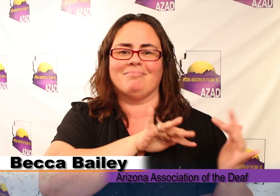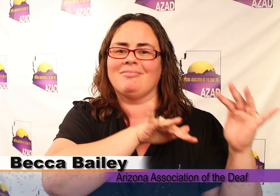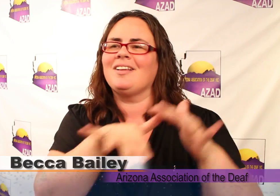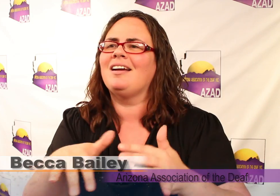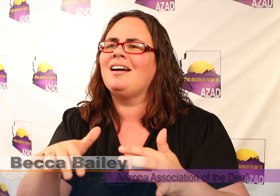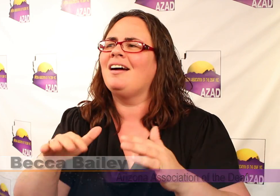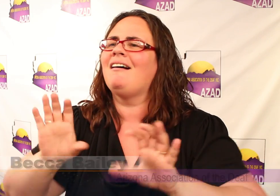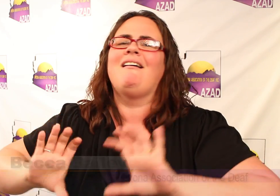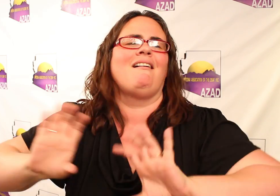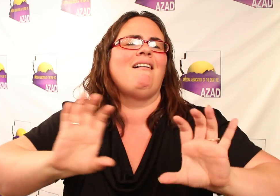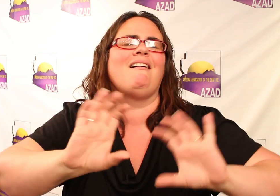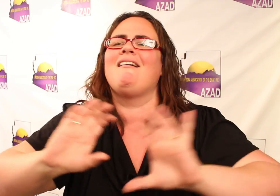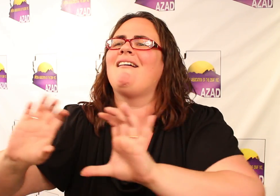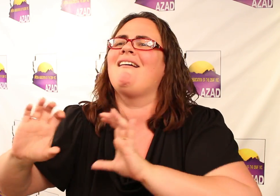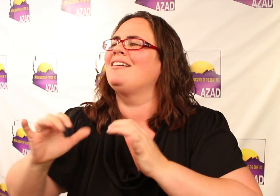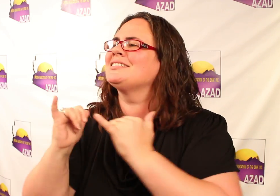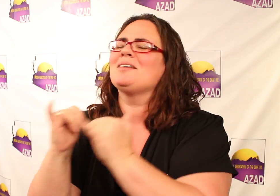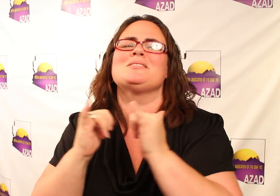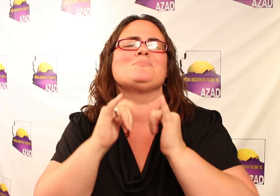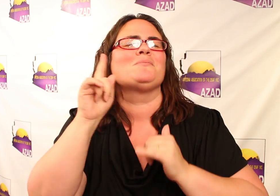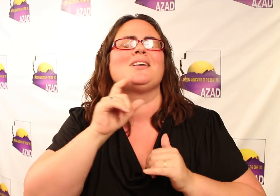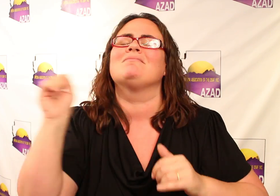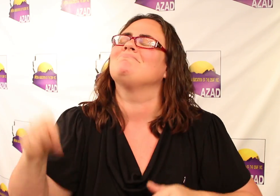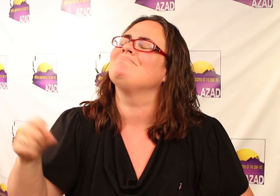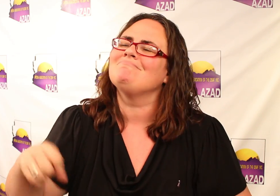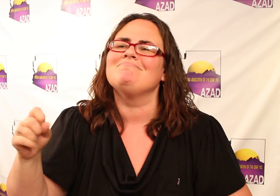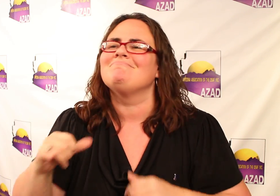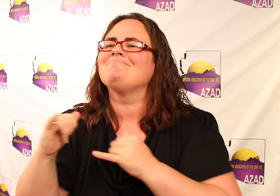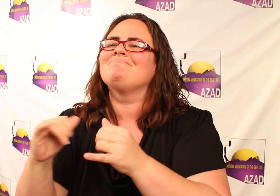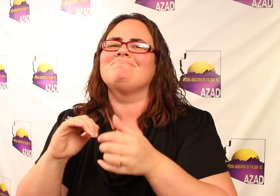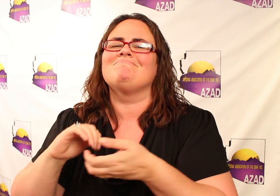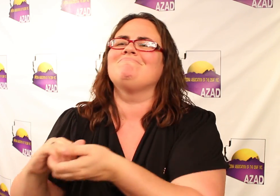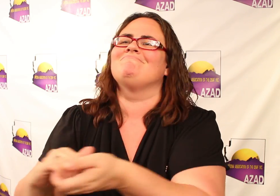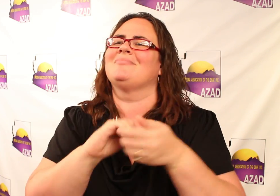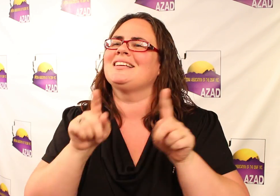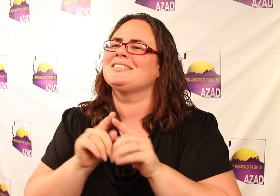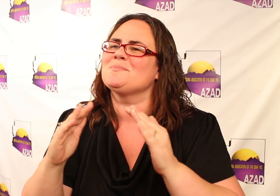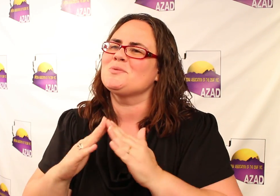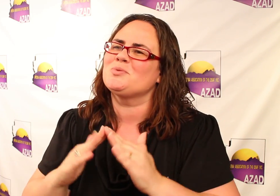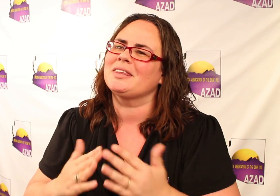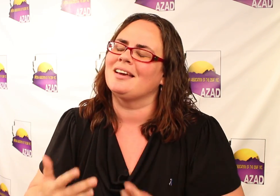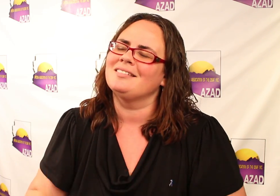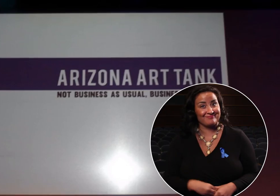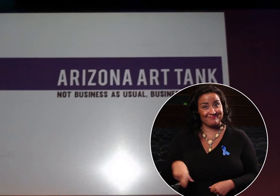coming together and getting to interact with each other. Feel that sense of sameness and togetherness and community."